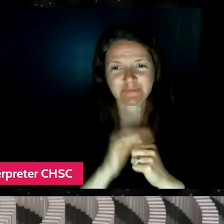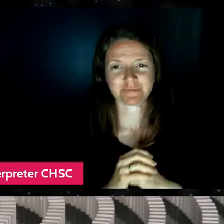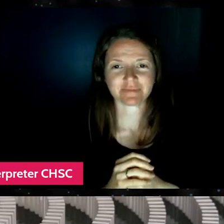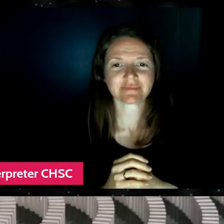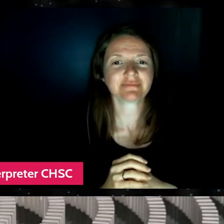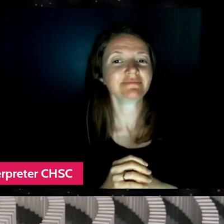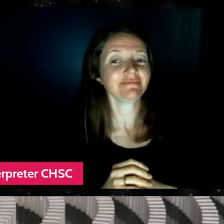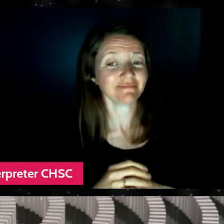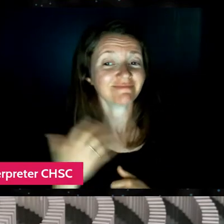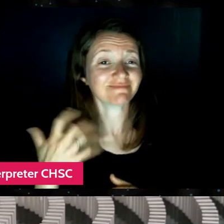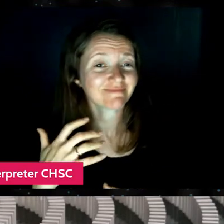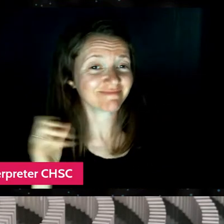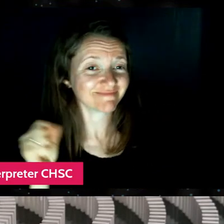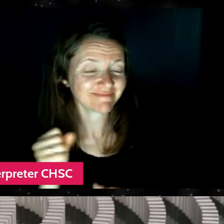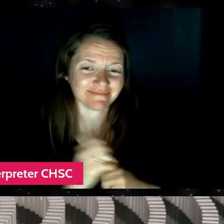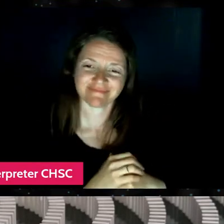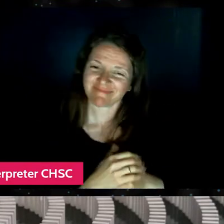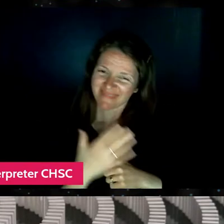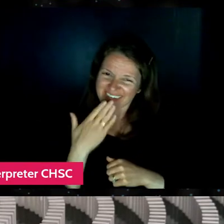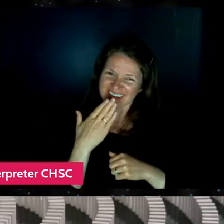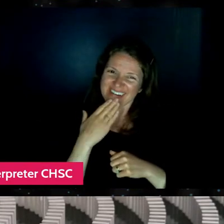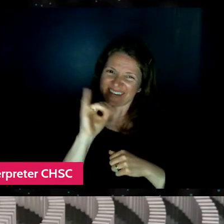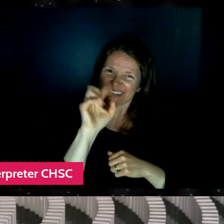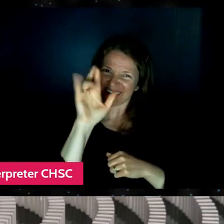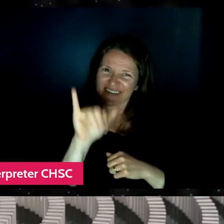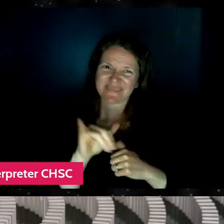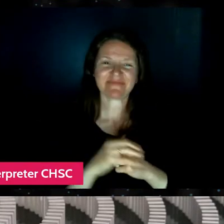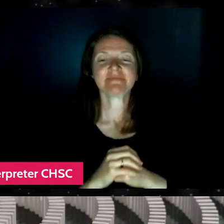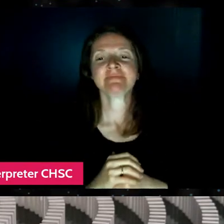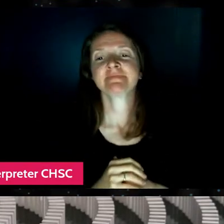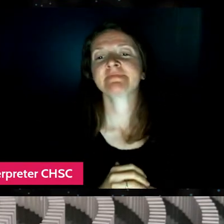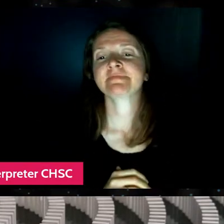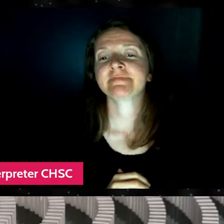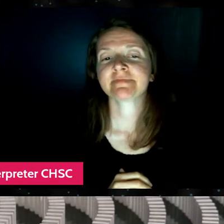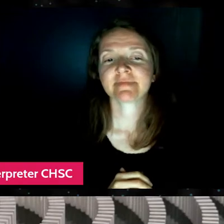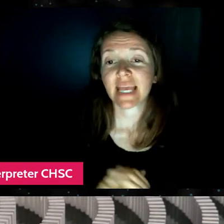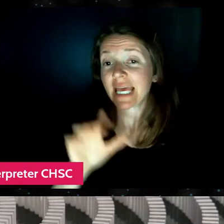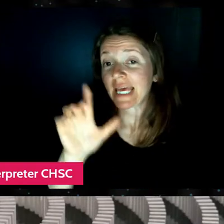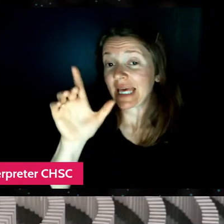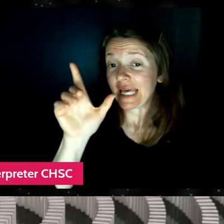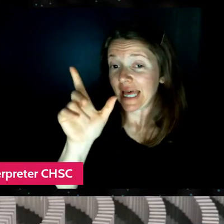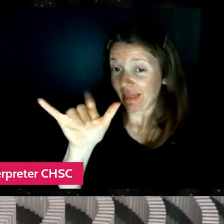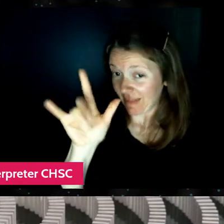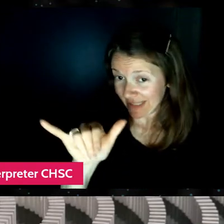Yeah. Thank you, Jeremy. Sure. Lily, same question to you.